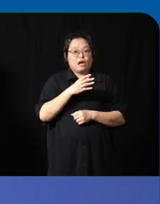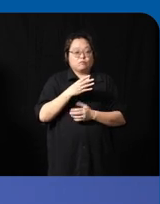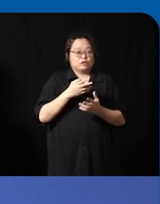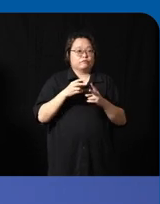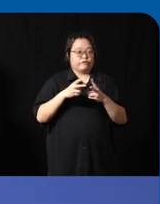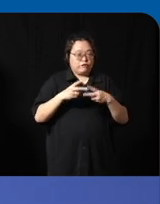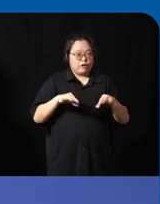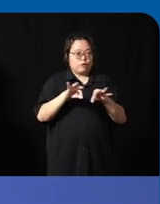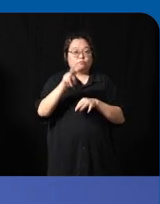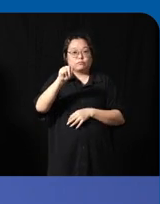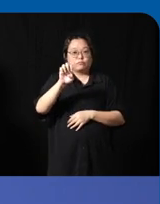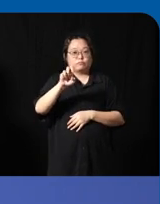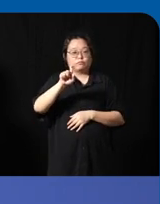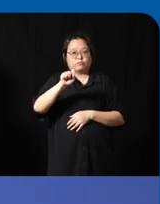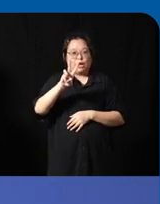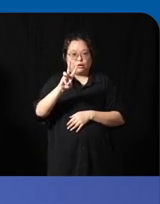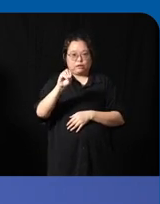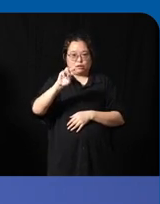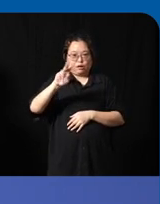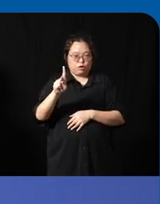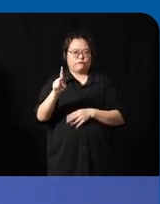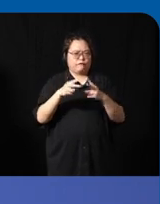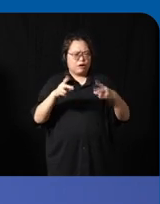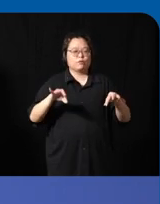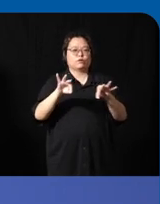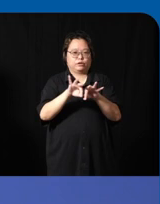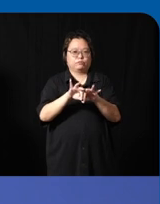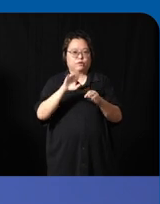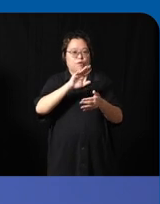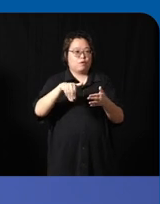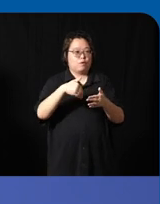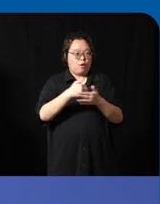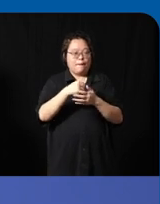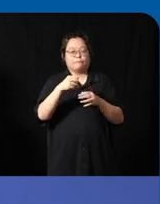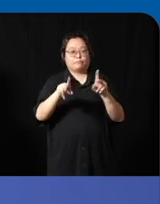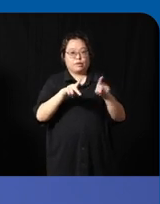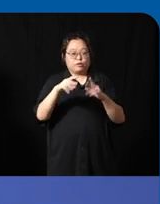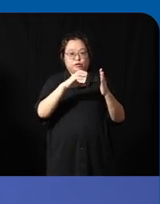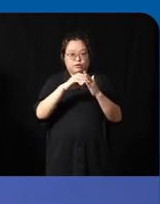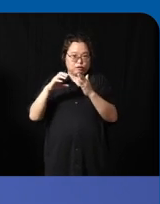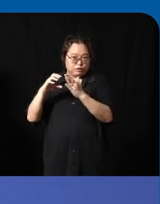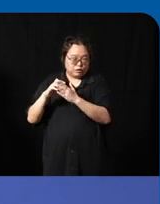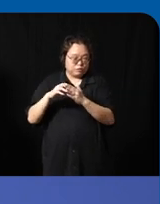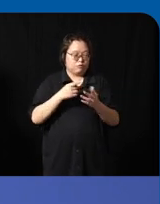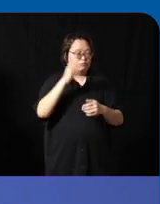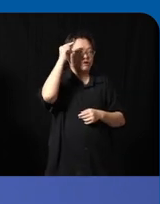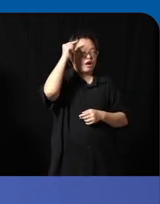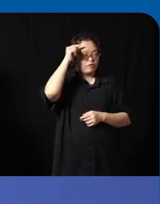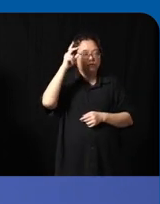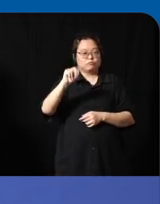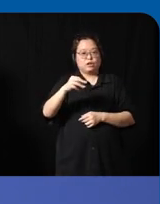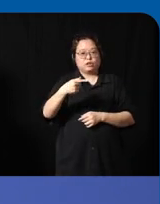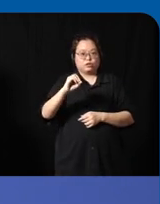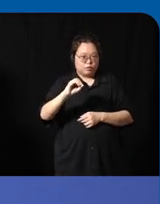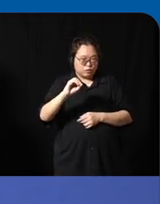creating Network and we're uh involving everyone in the city like from the government ngos uh CSO